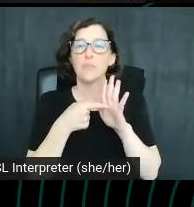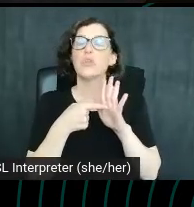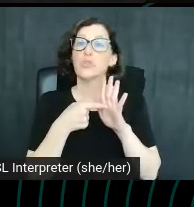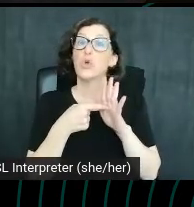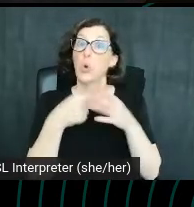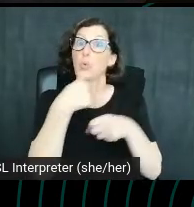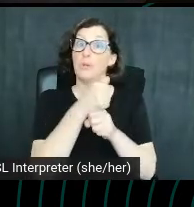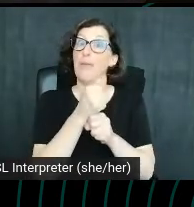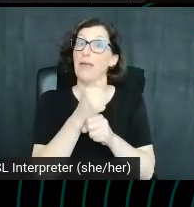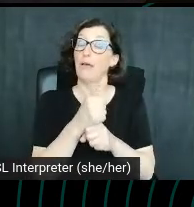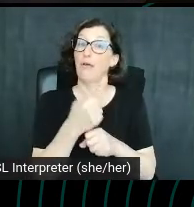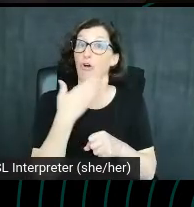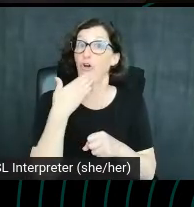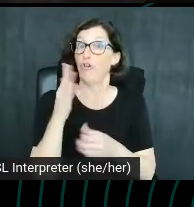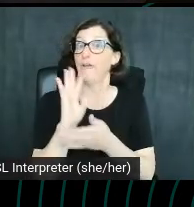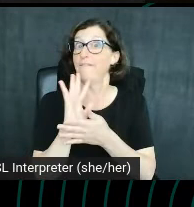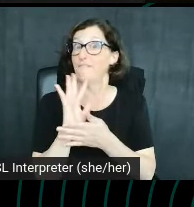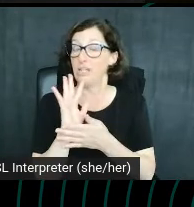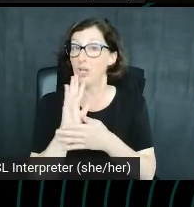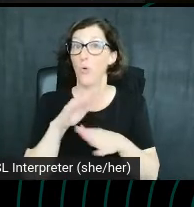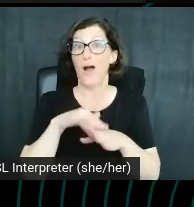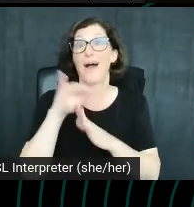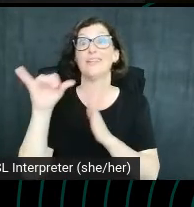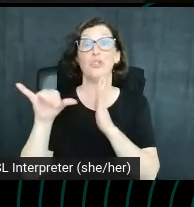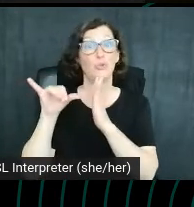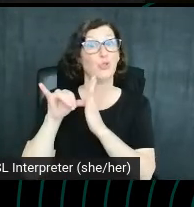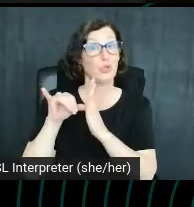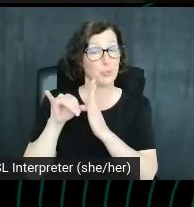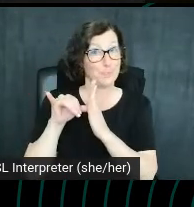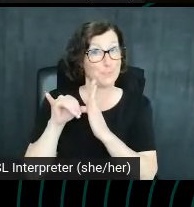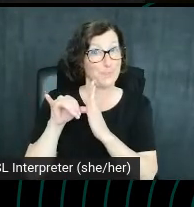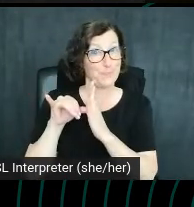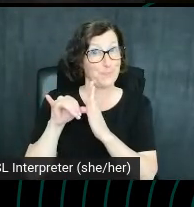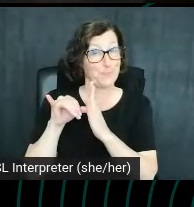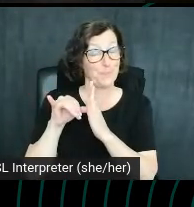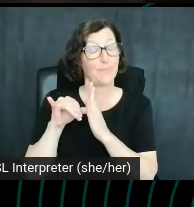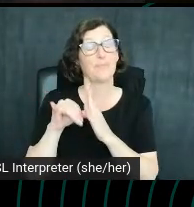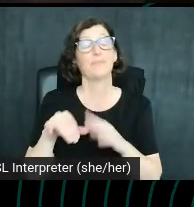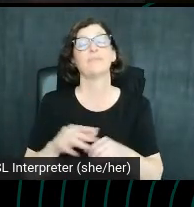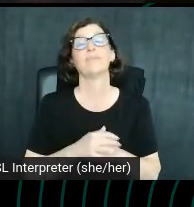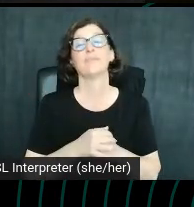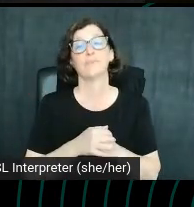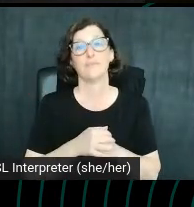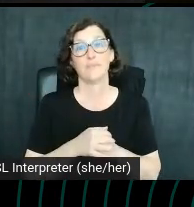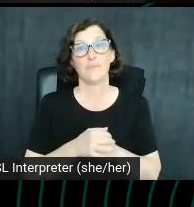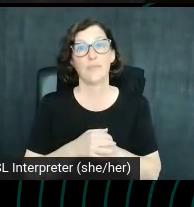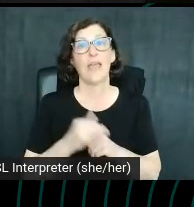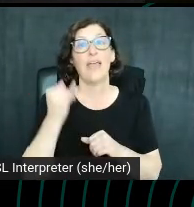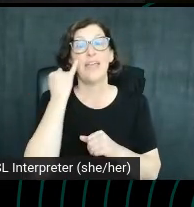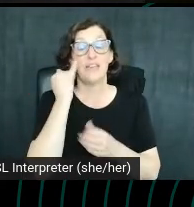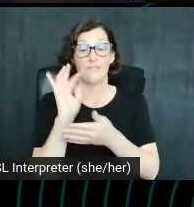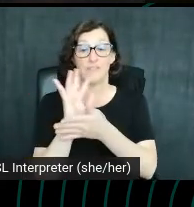decent video on YouTube. Needless to say, if the video doesn't make sense,